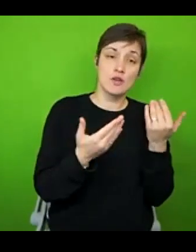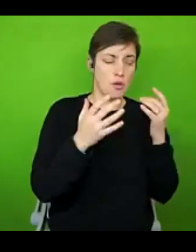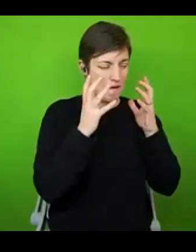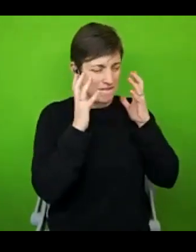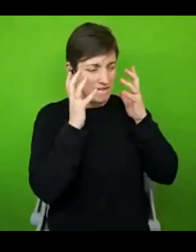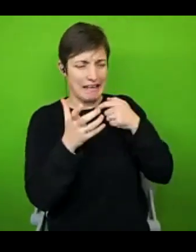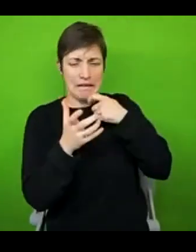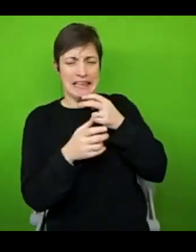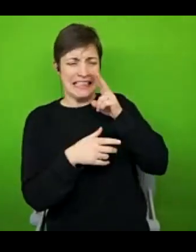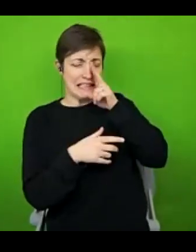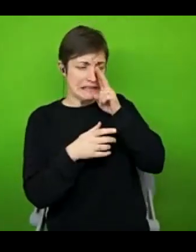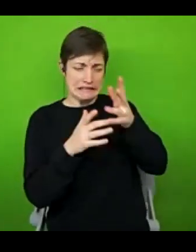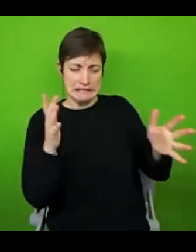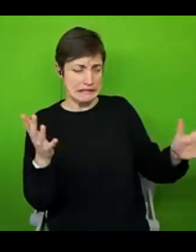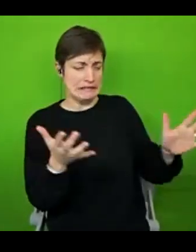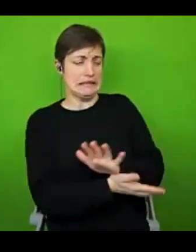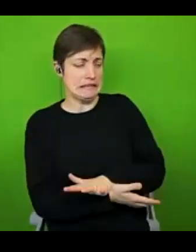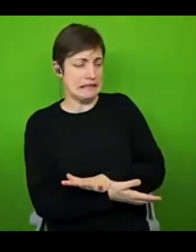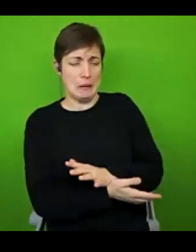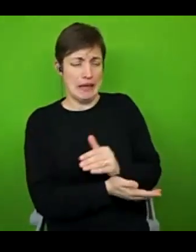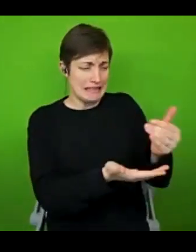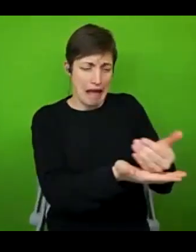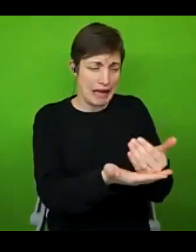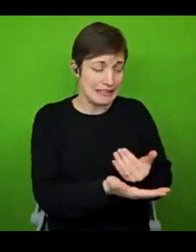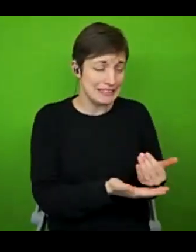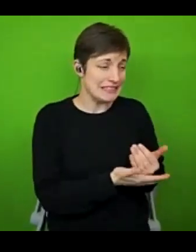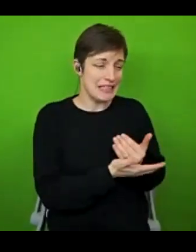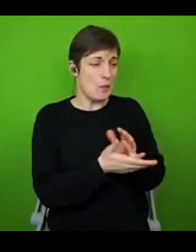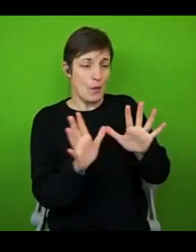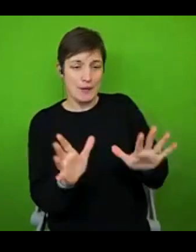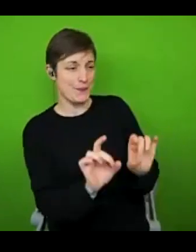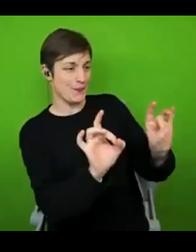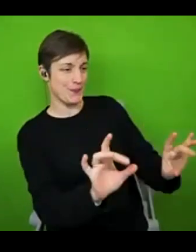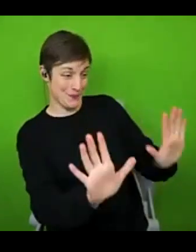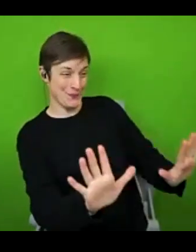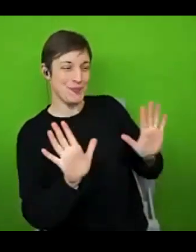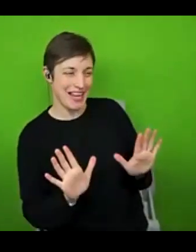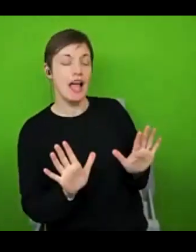always going to be clean and tidy, it's not going to be all taken care of before I sit down and savour my food.